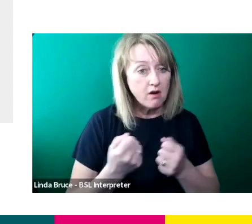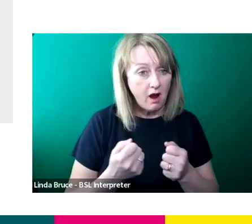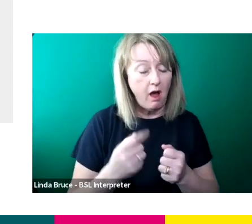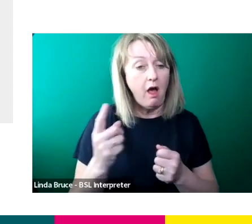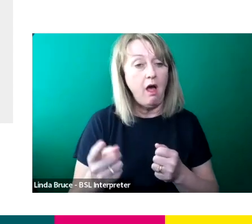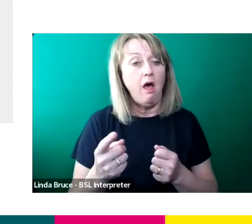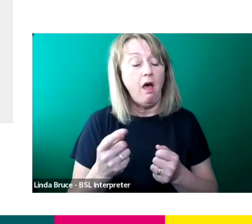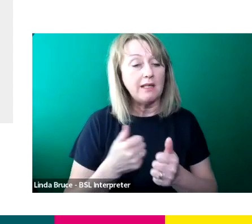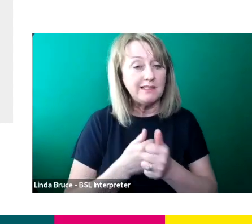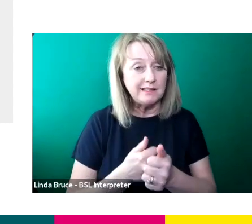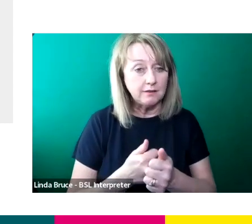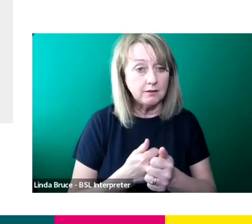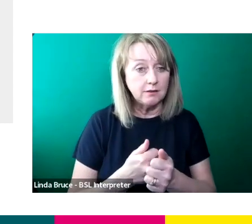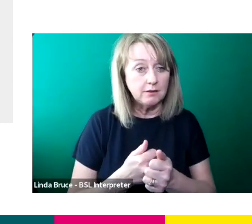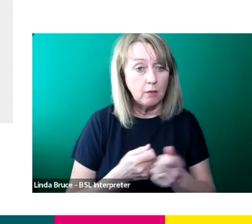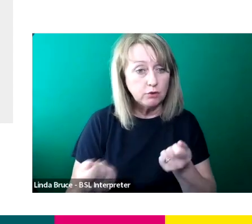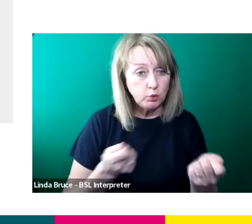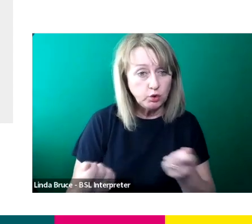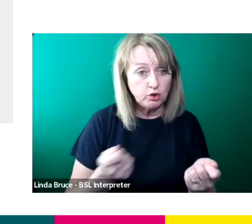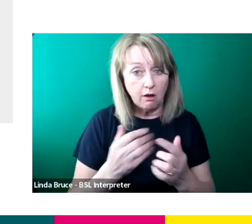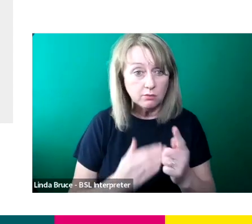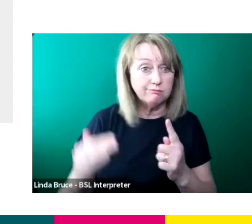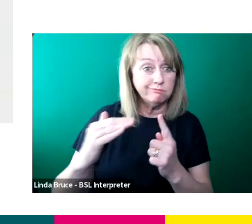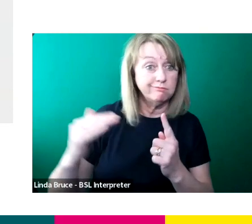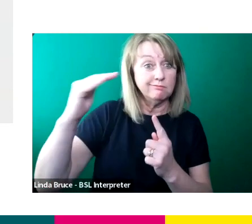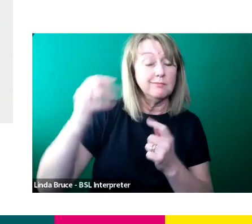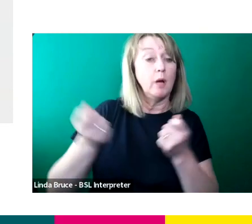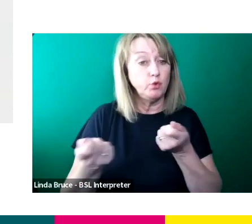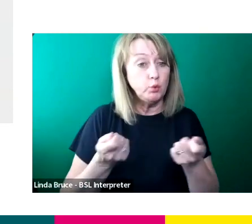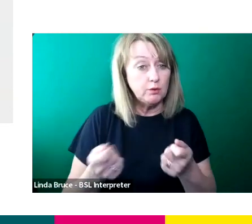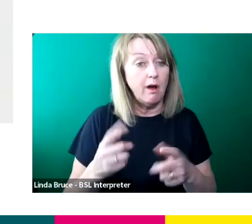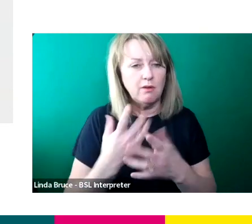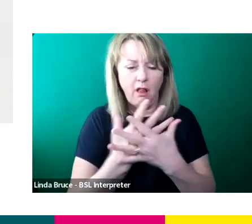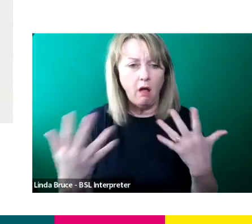producer, up to senior producer on Lots Again of entertainment shows is my background.